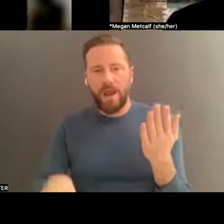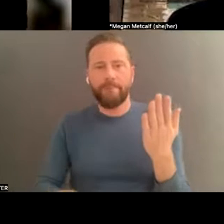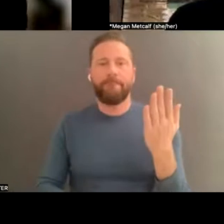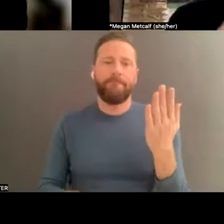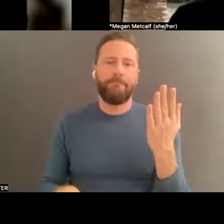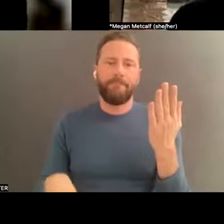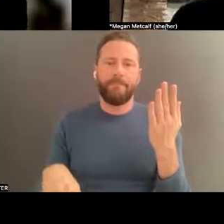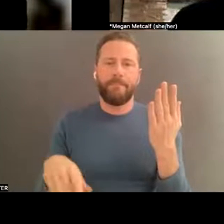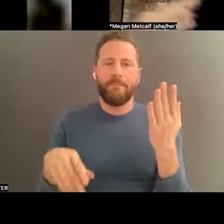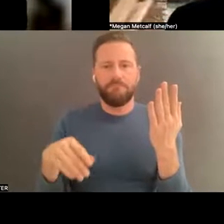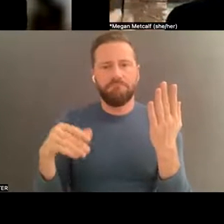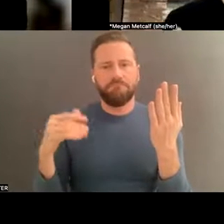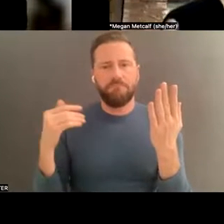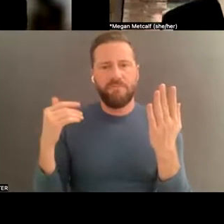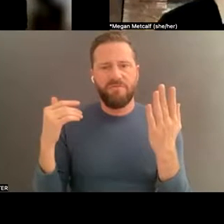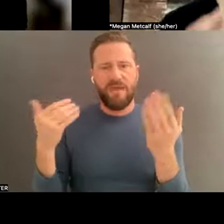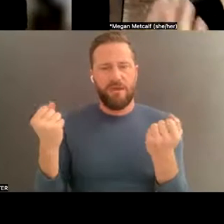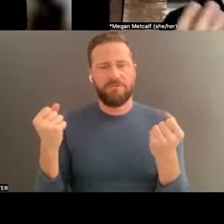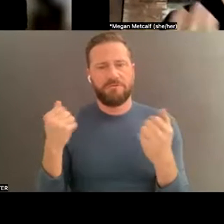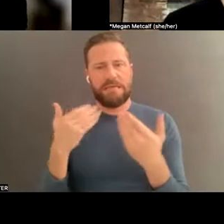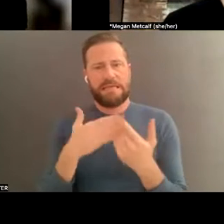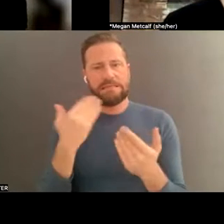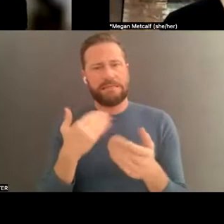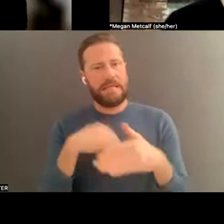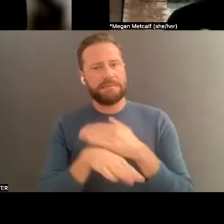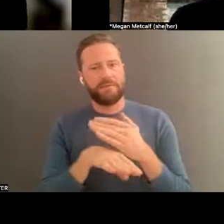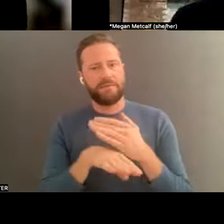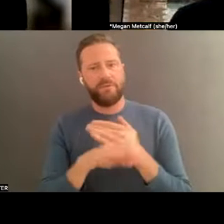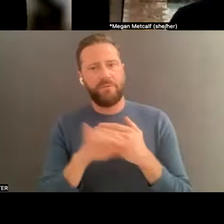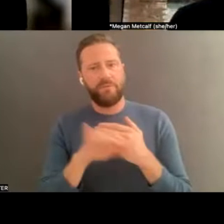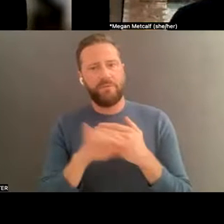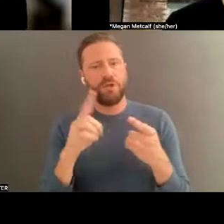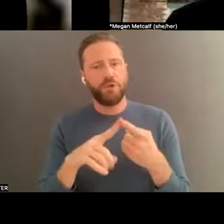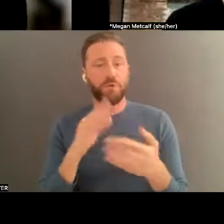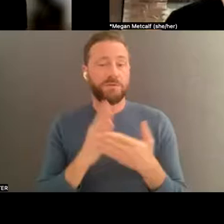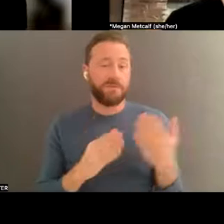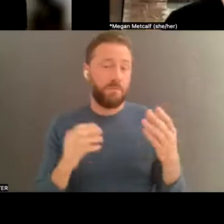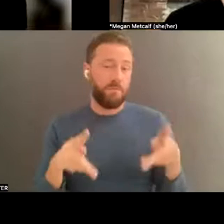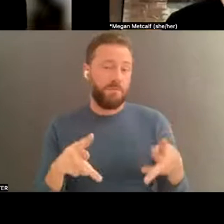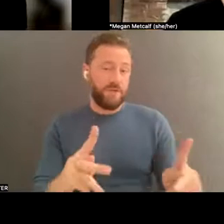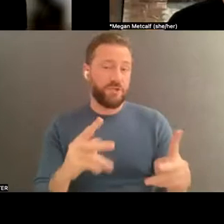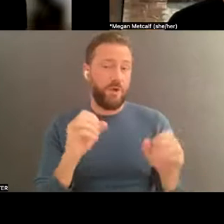an accessibility that led to certain professional opportunity for you through these platforms,